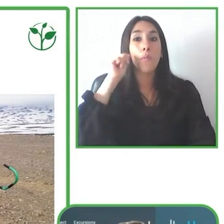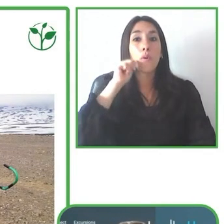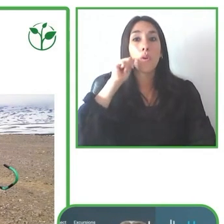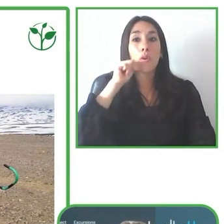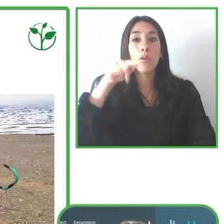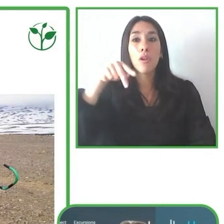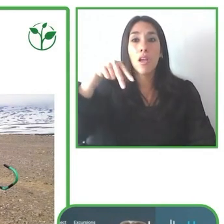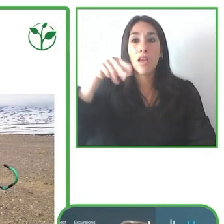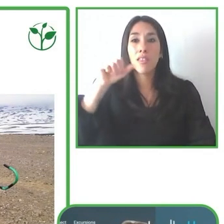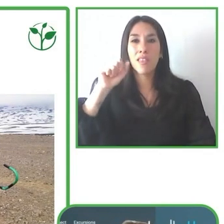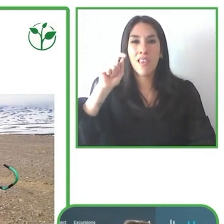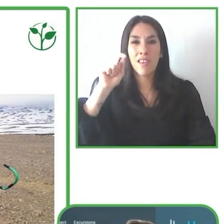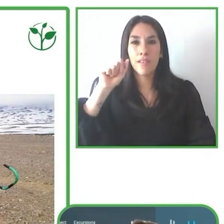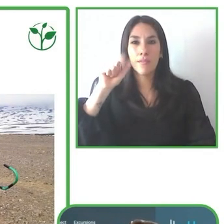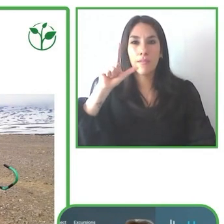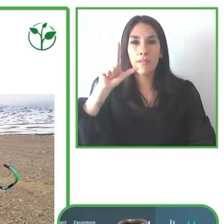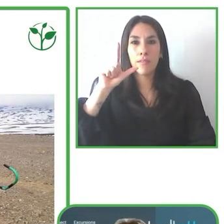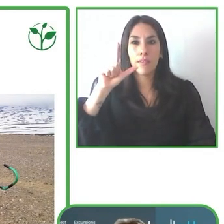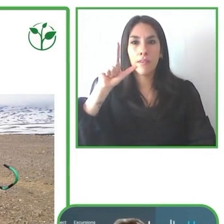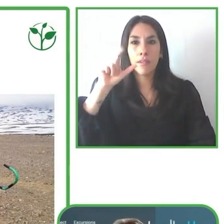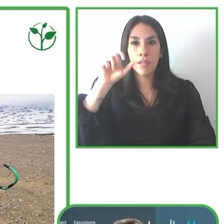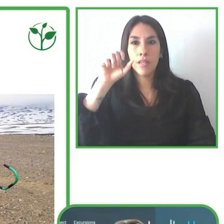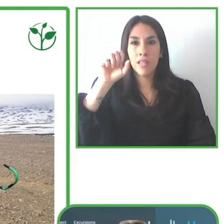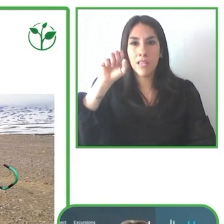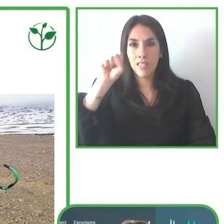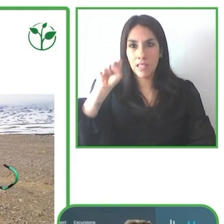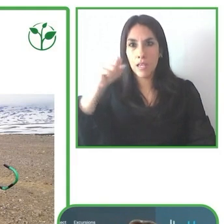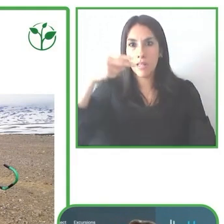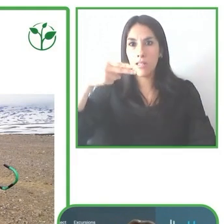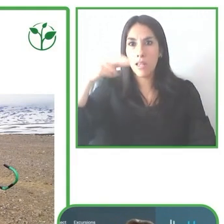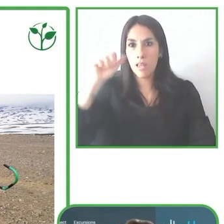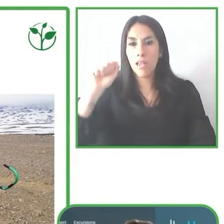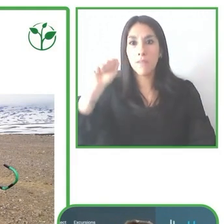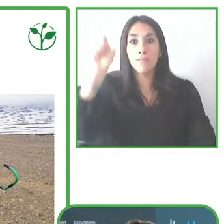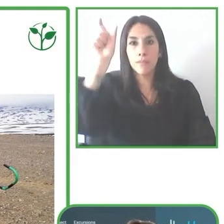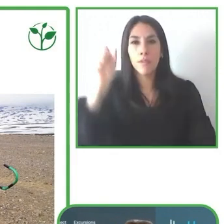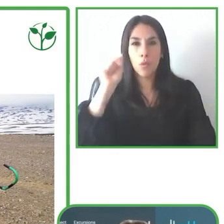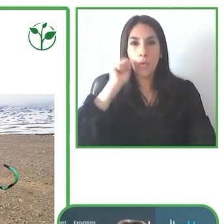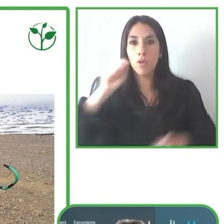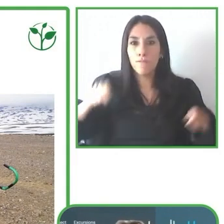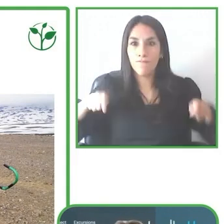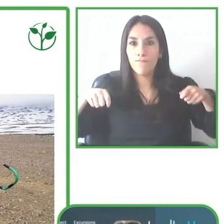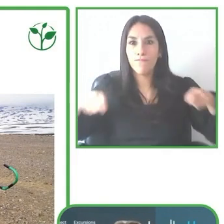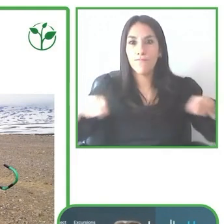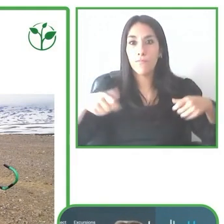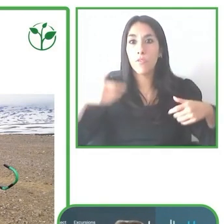and she thought it's impossible last summer she book a tour to come to a forest peninsula,